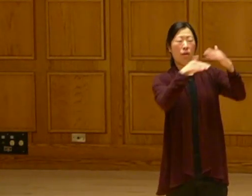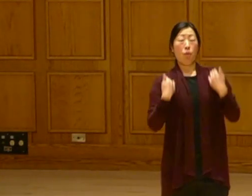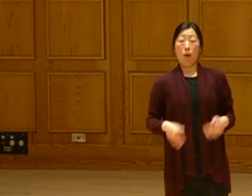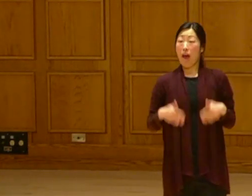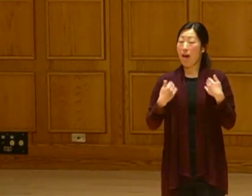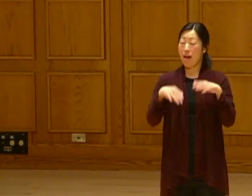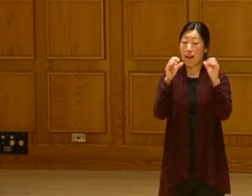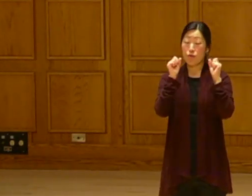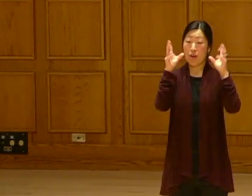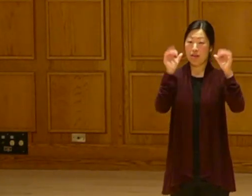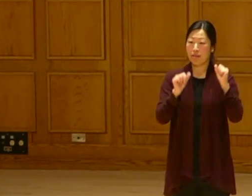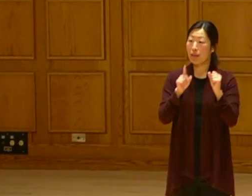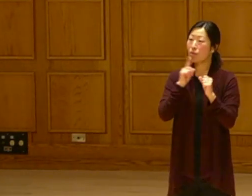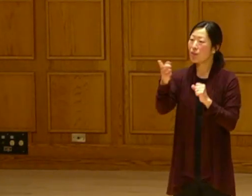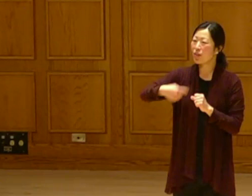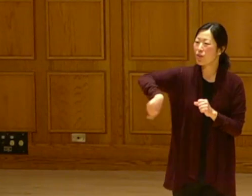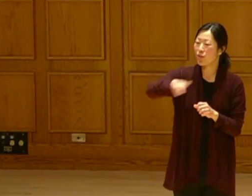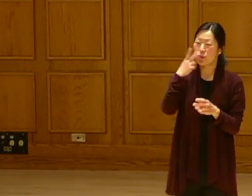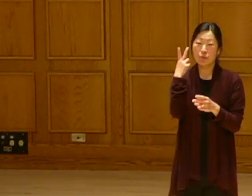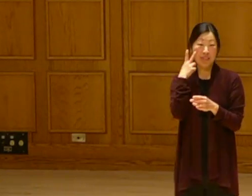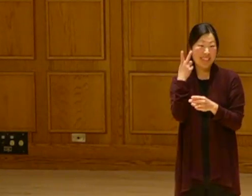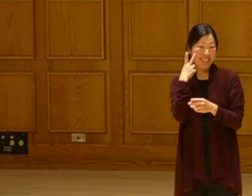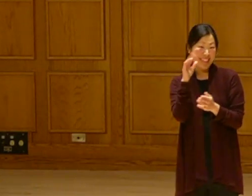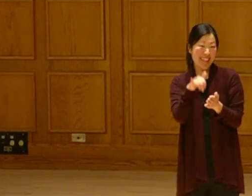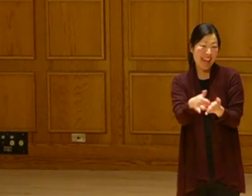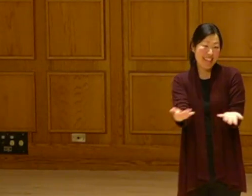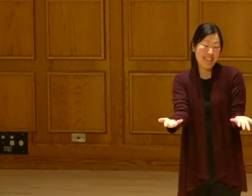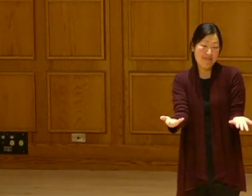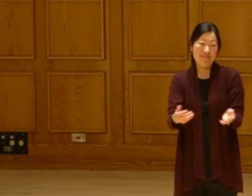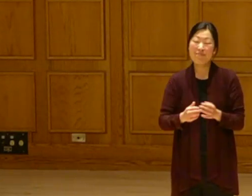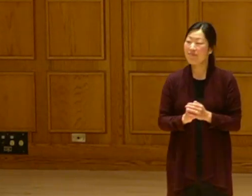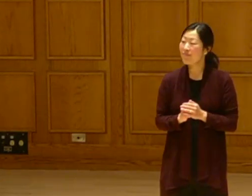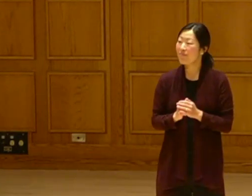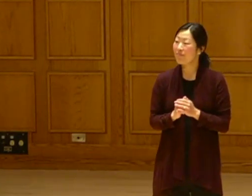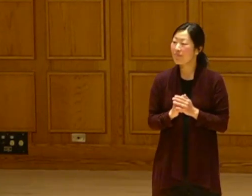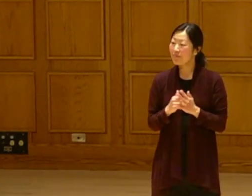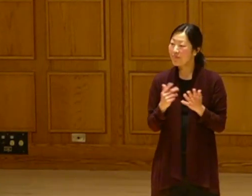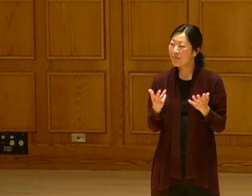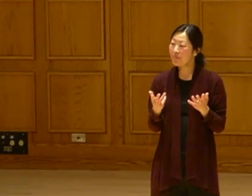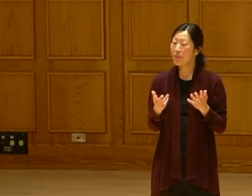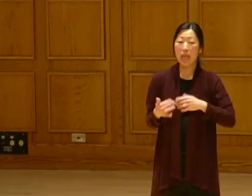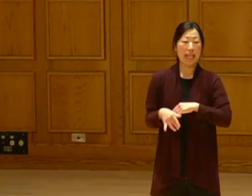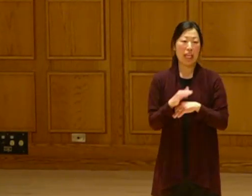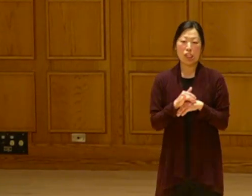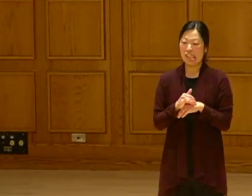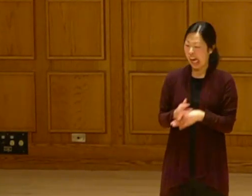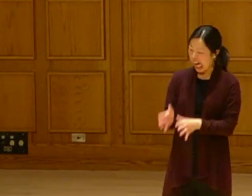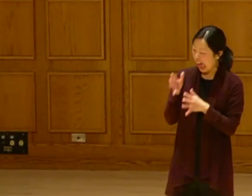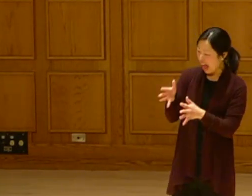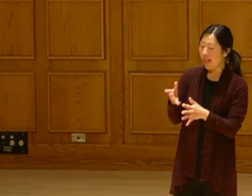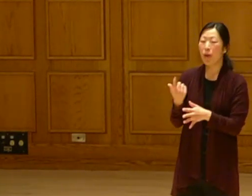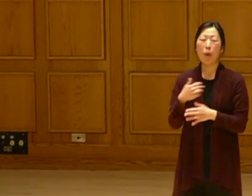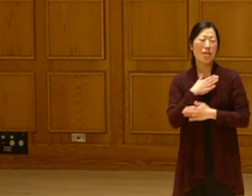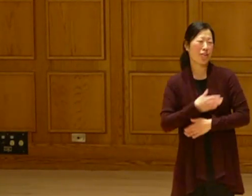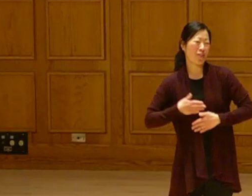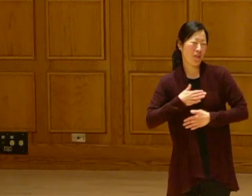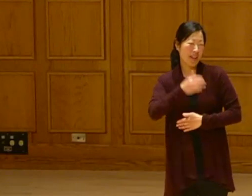stop sign was amazing to me. It was incredible. I'm sure you all see that in either curse that or enjoy that